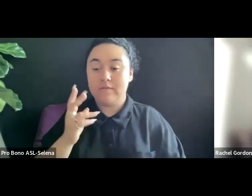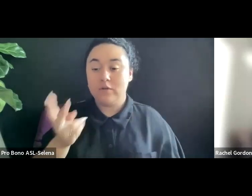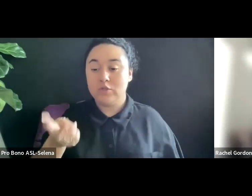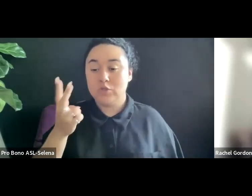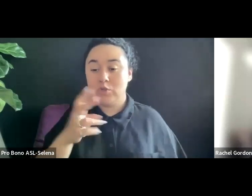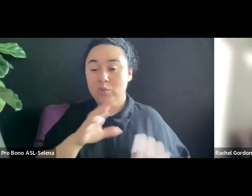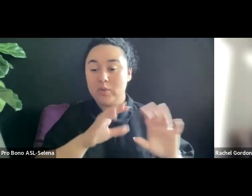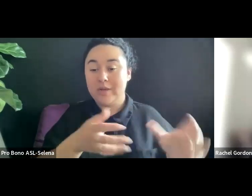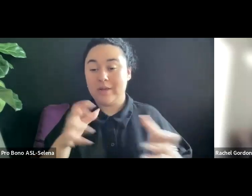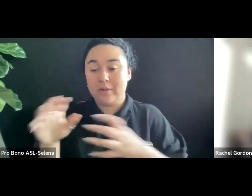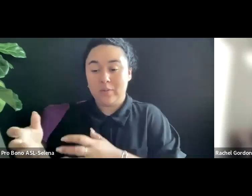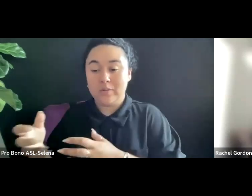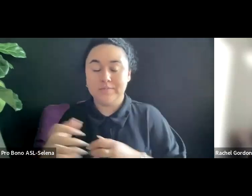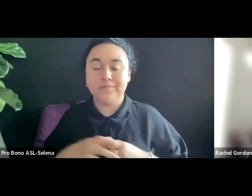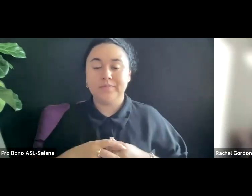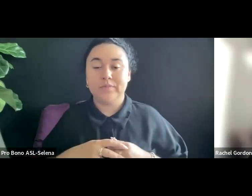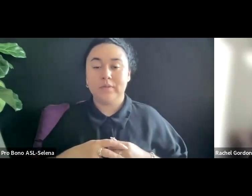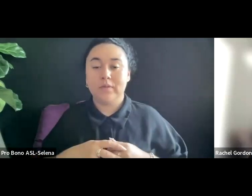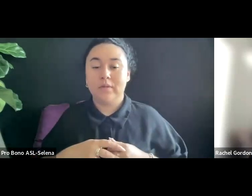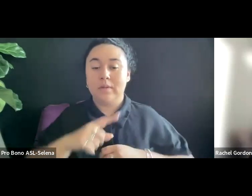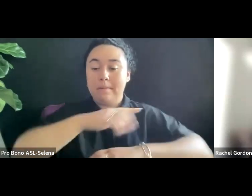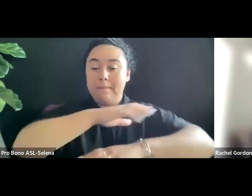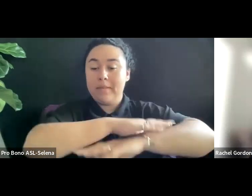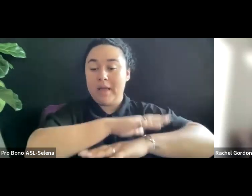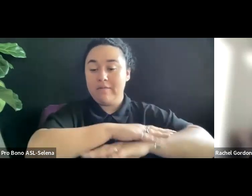PLATFORMS THAT ARE BASED ON GENRE OF CONTENT.